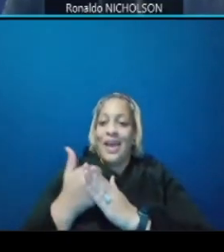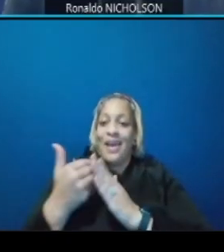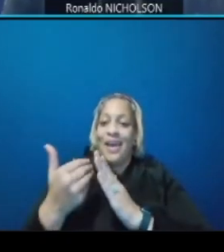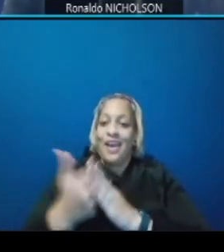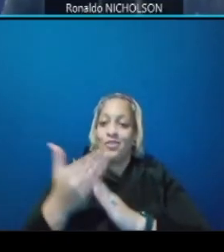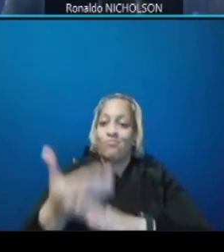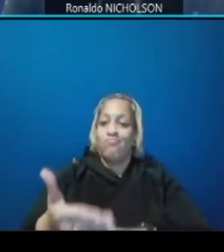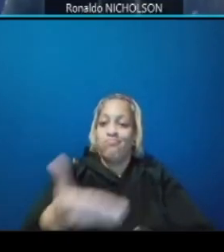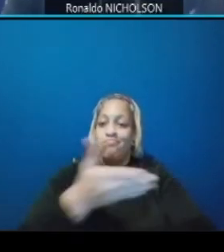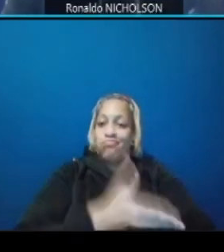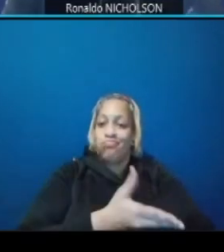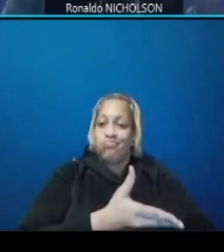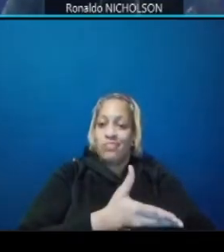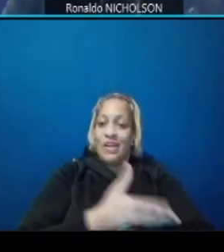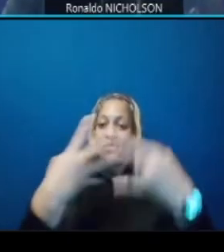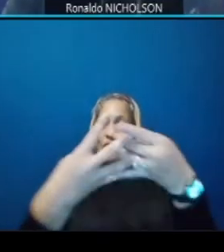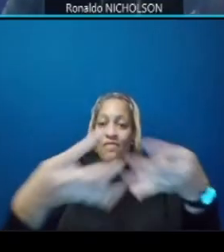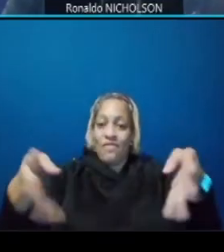and fencing over csx railroad